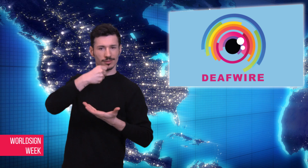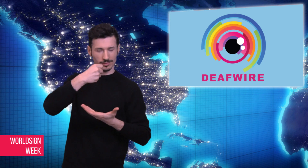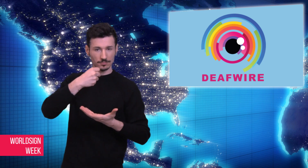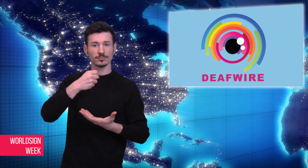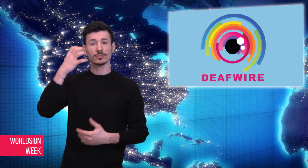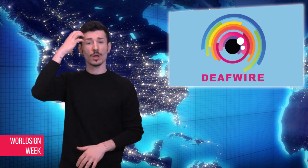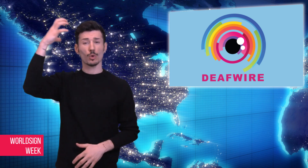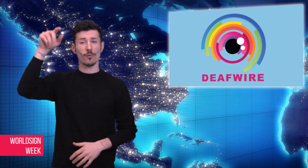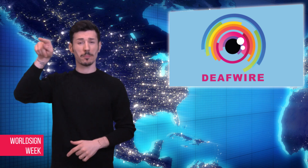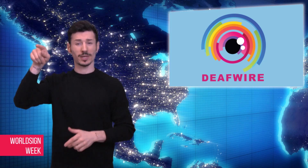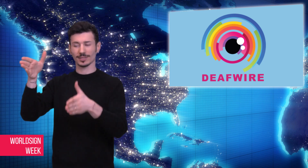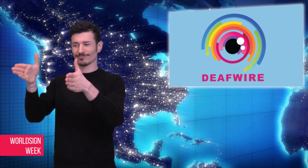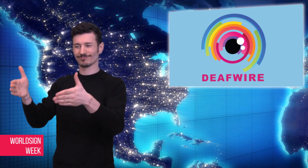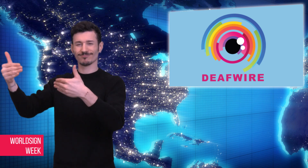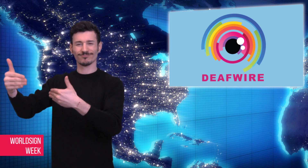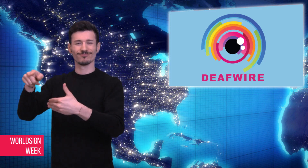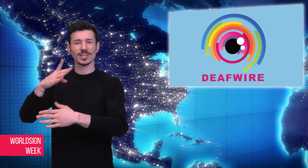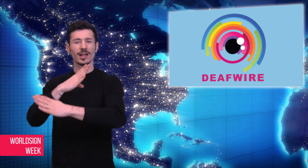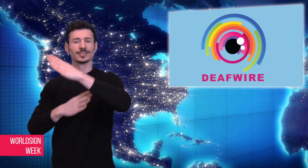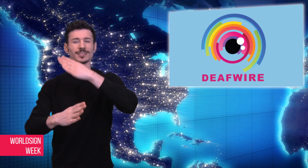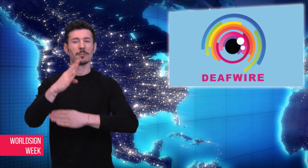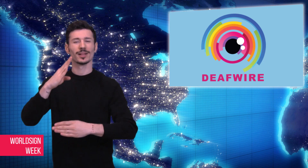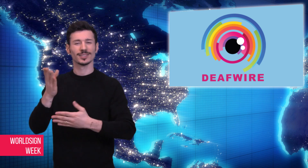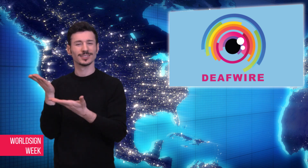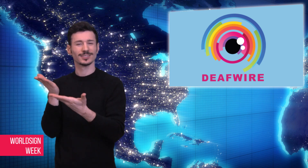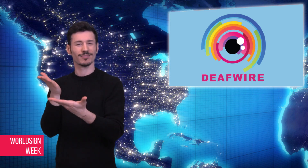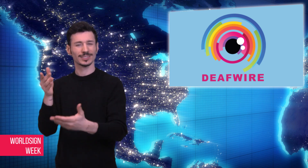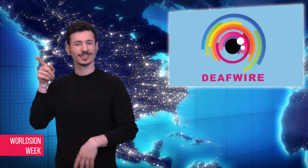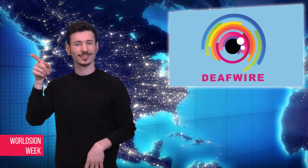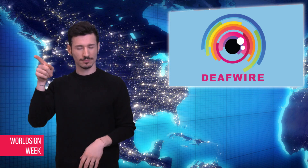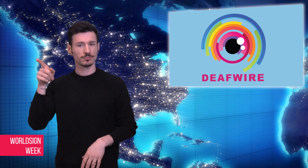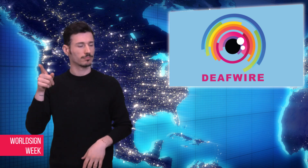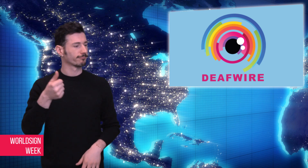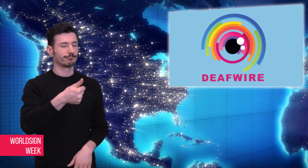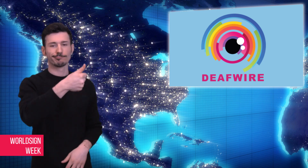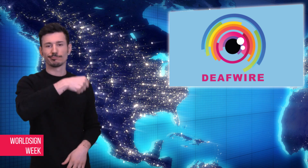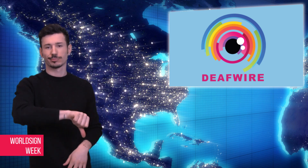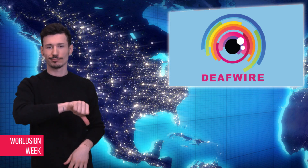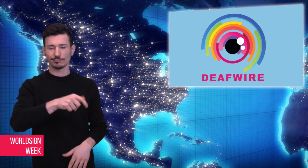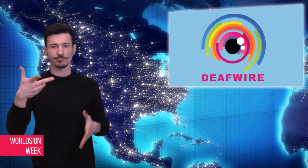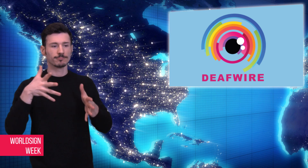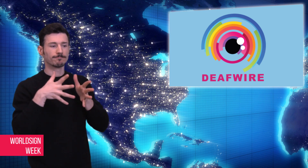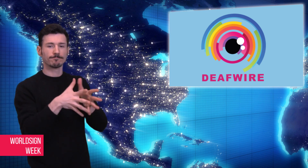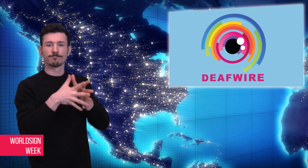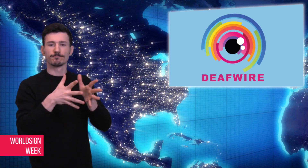turned down by the government’s disability services.